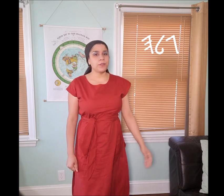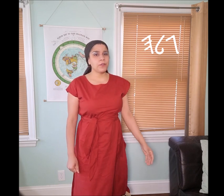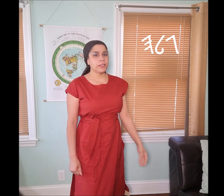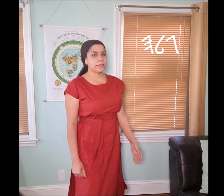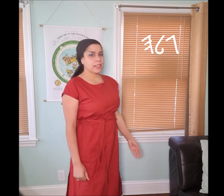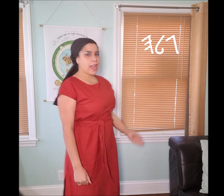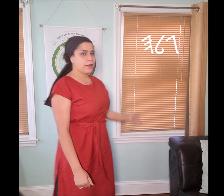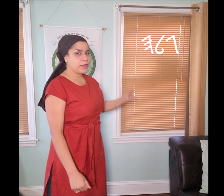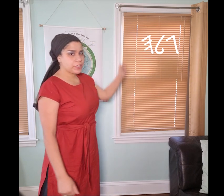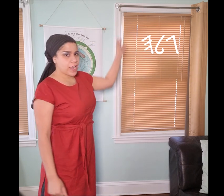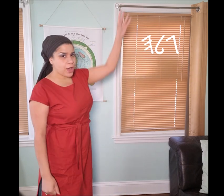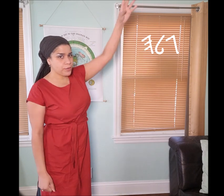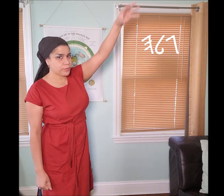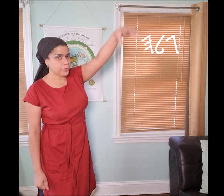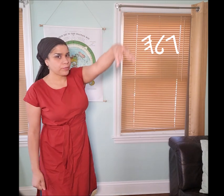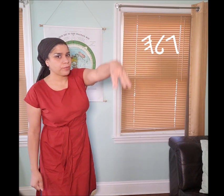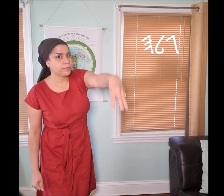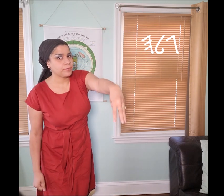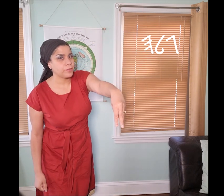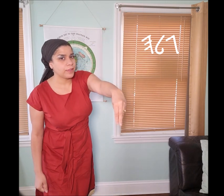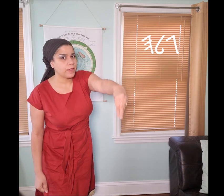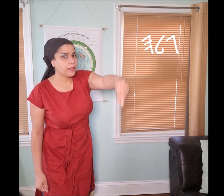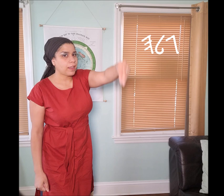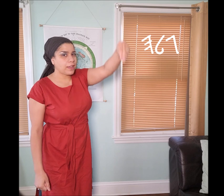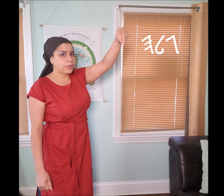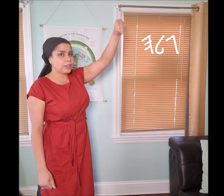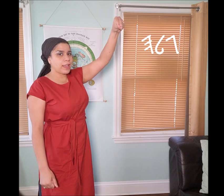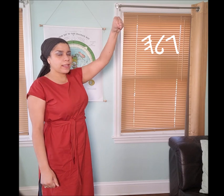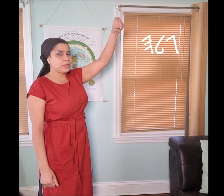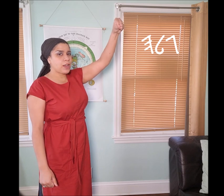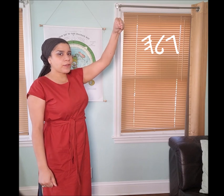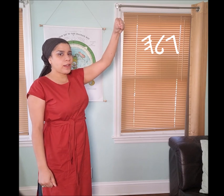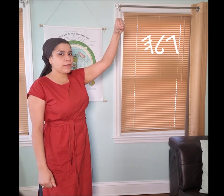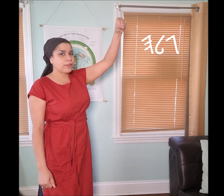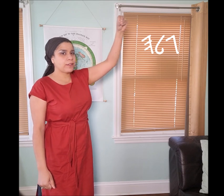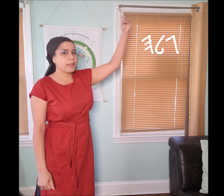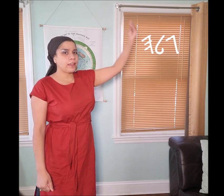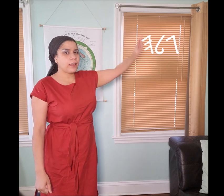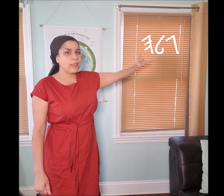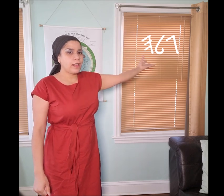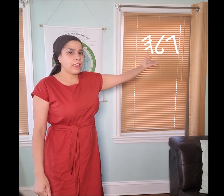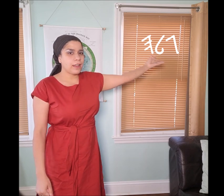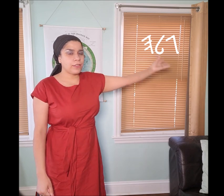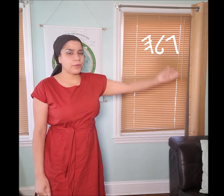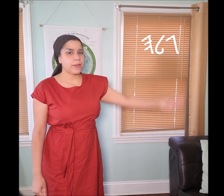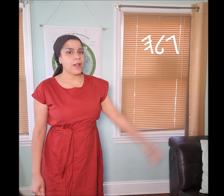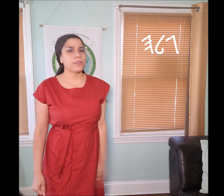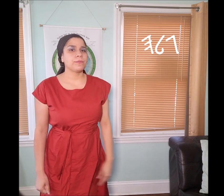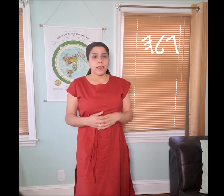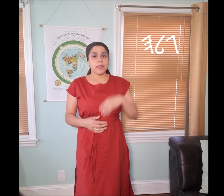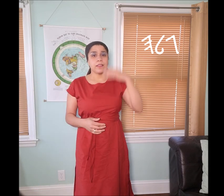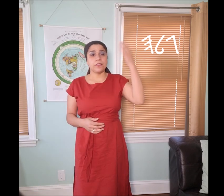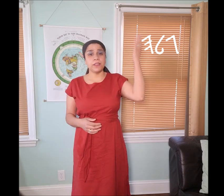if you notice I reached down and it looked like I took off a cover and I threw it out.